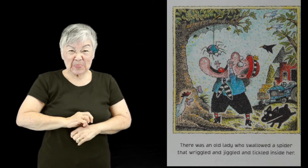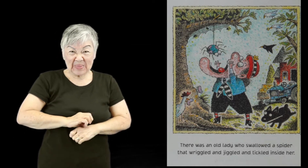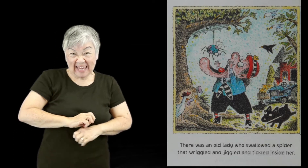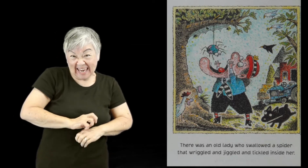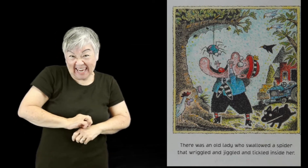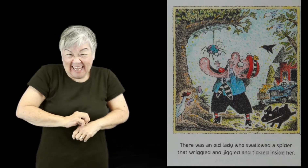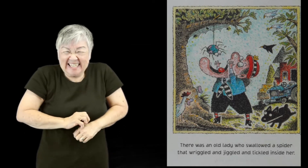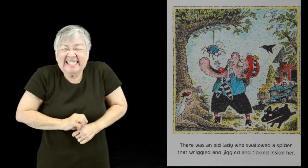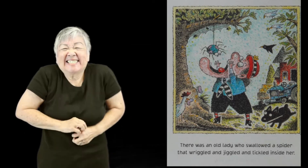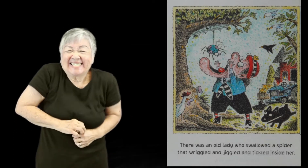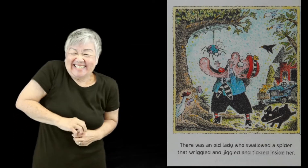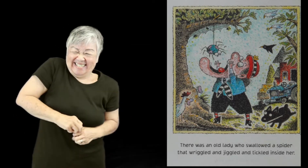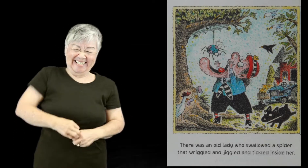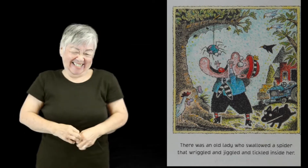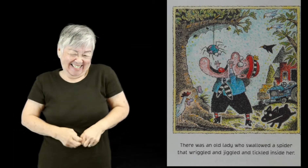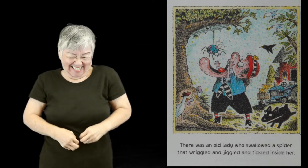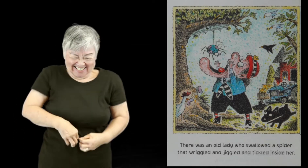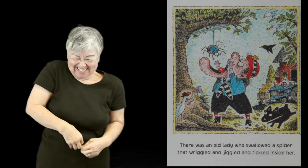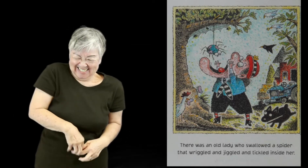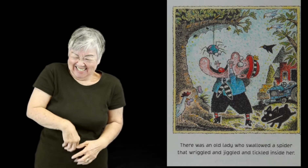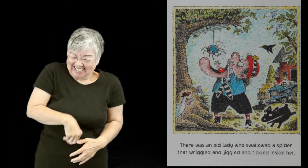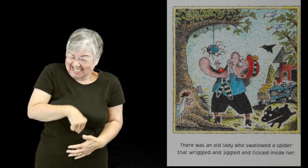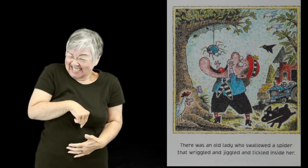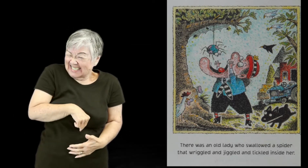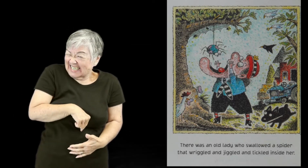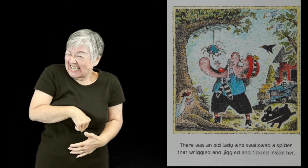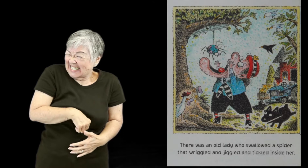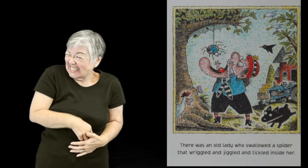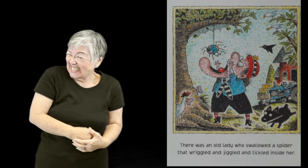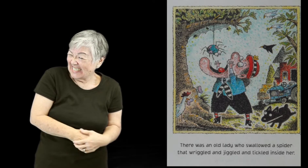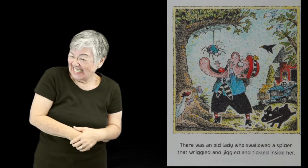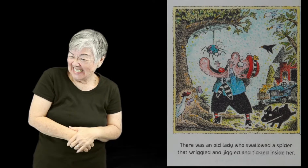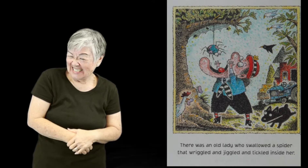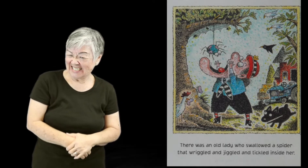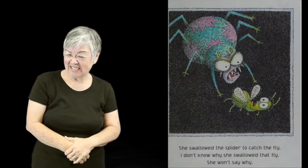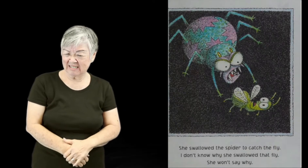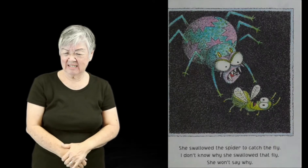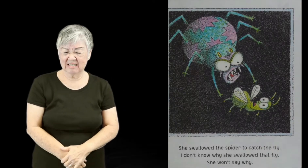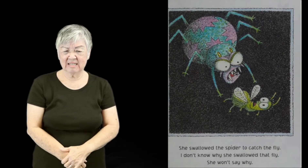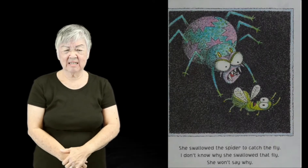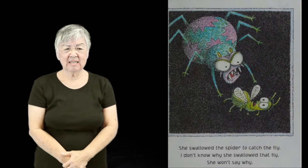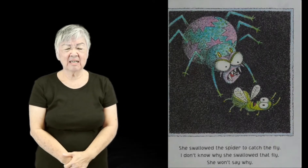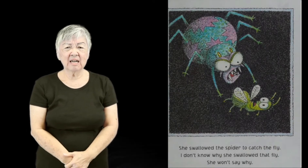that wriggled and jiggled and tickled inside her.